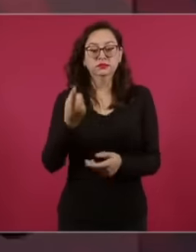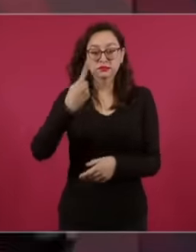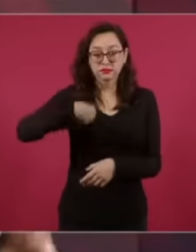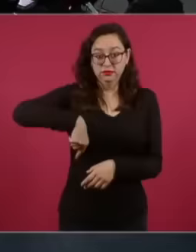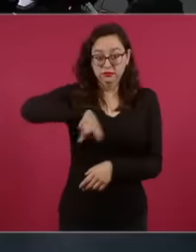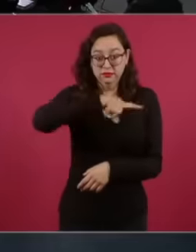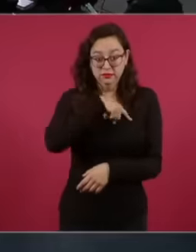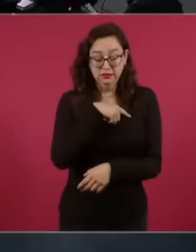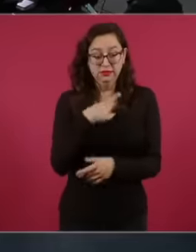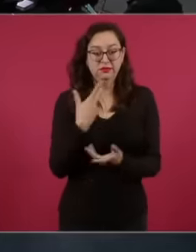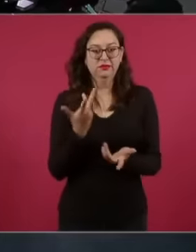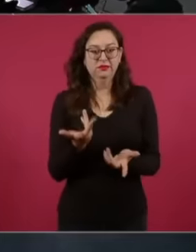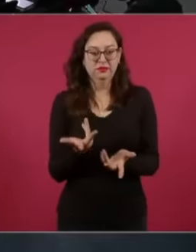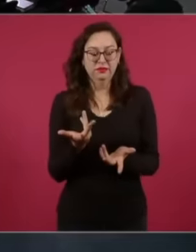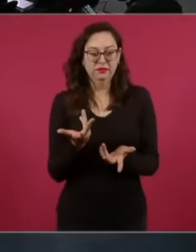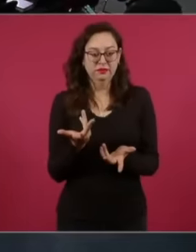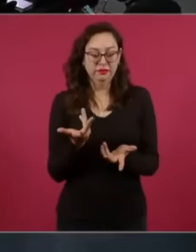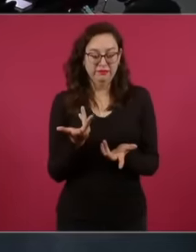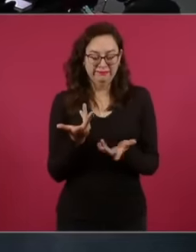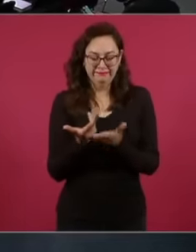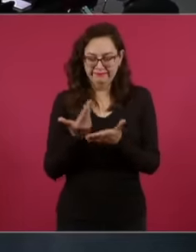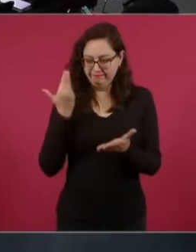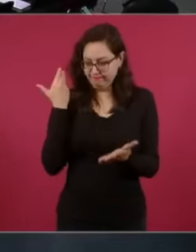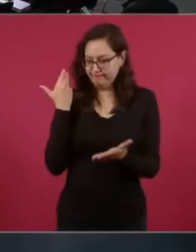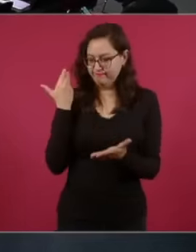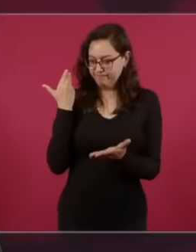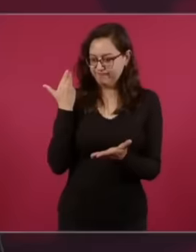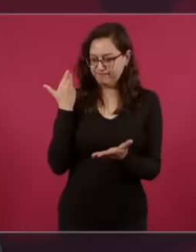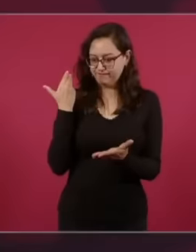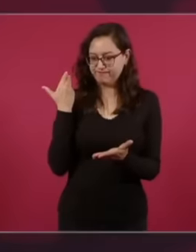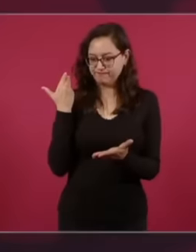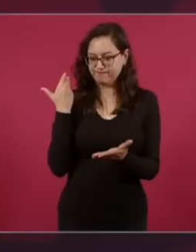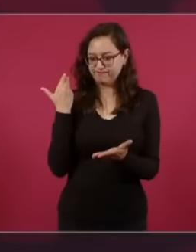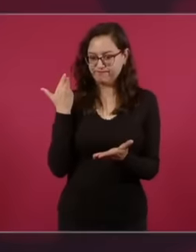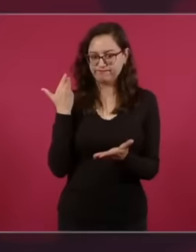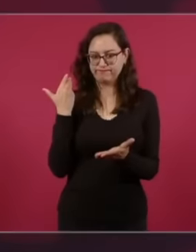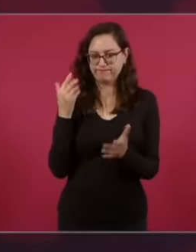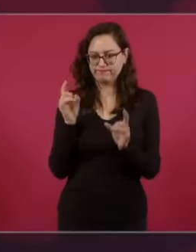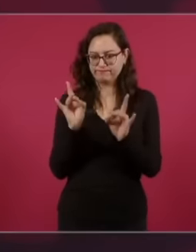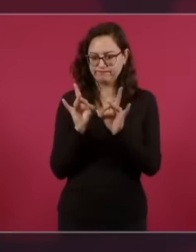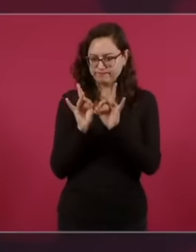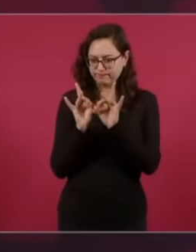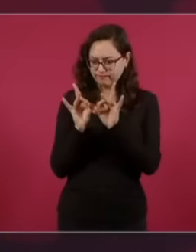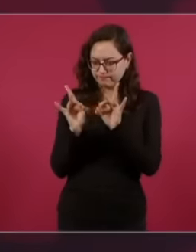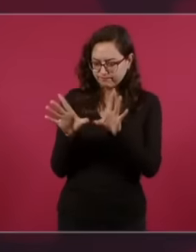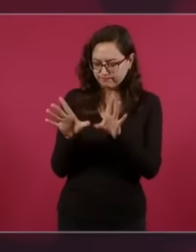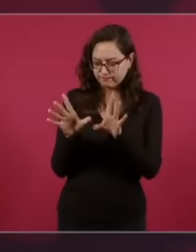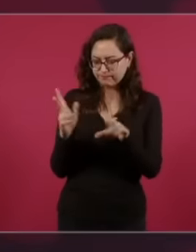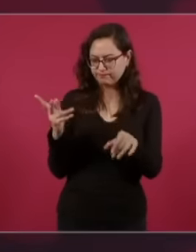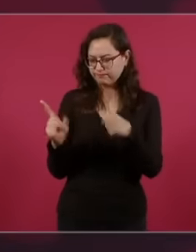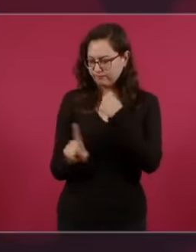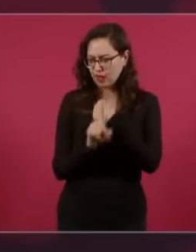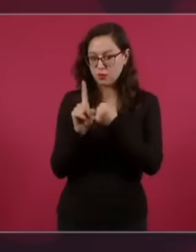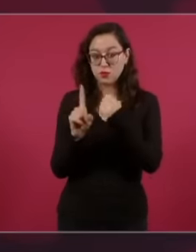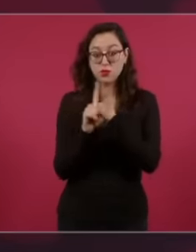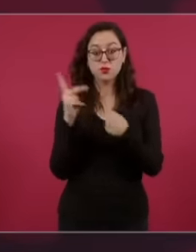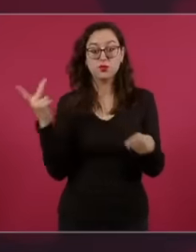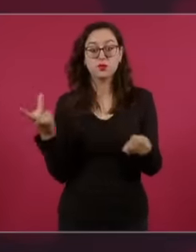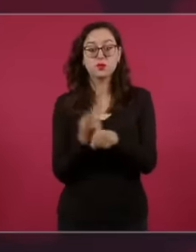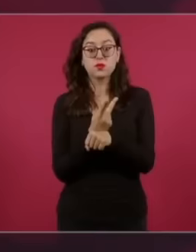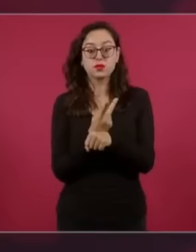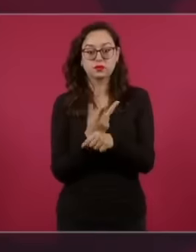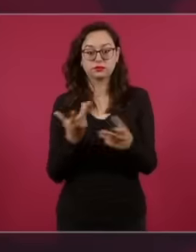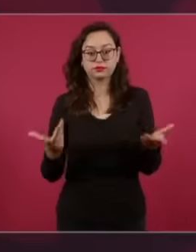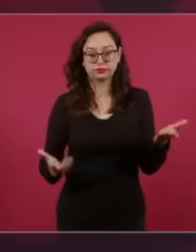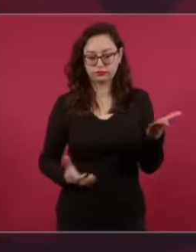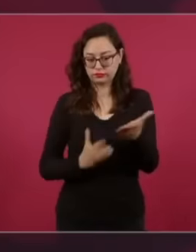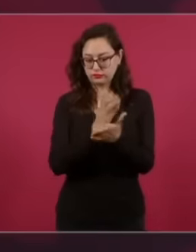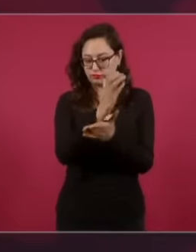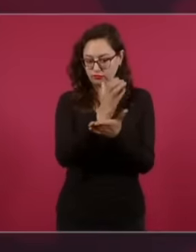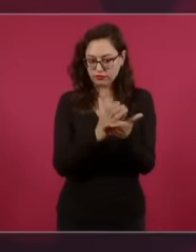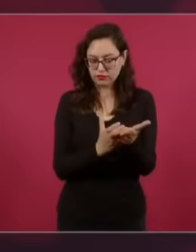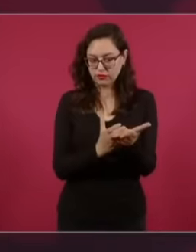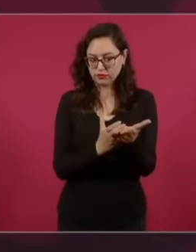problems when a contract expires that we no longer want because it is a